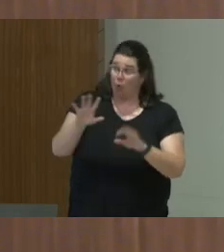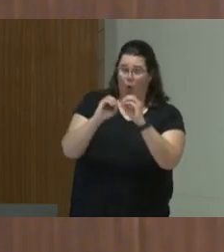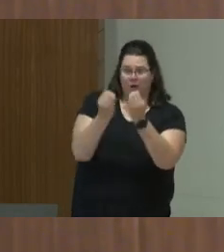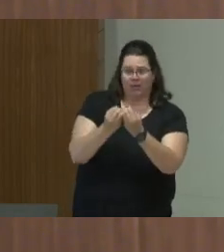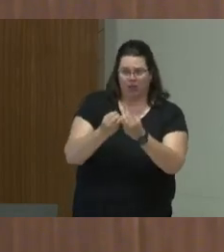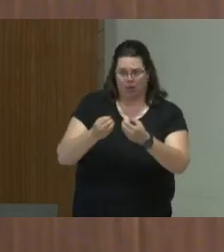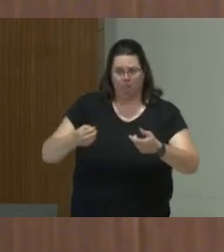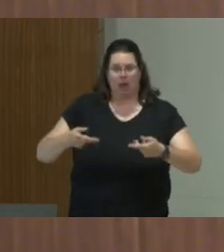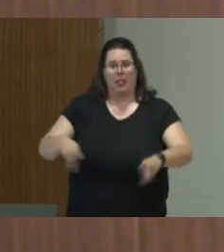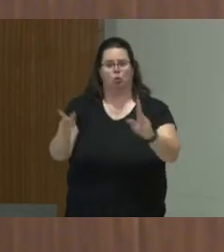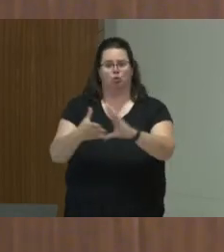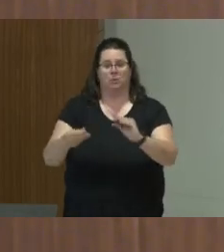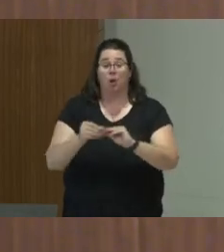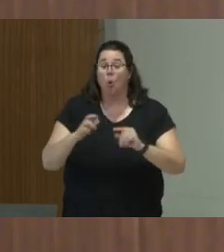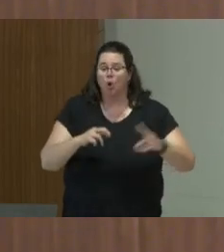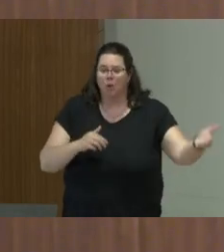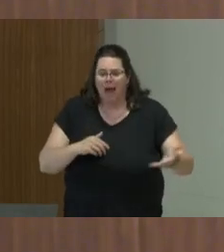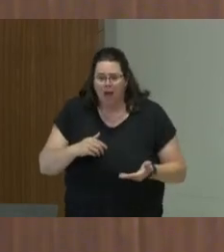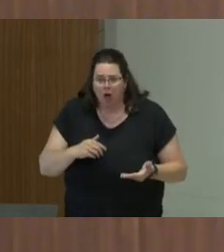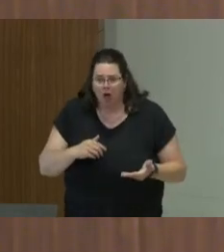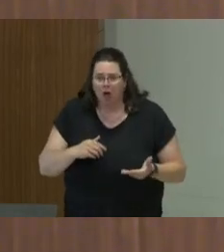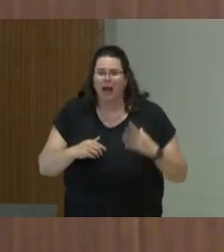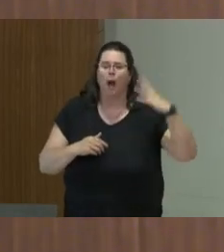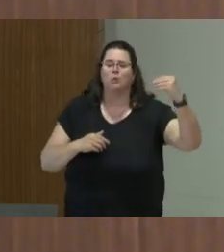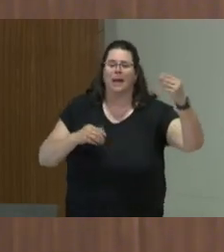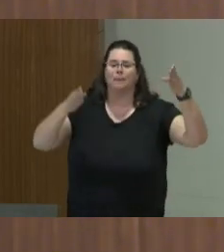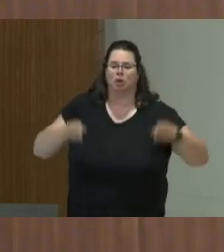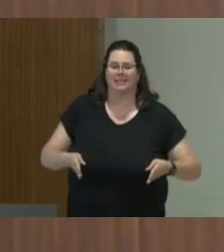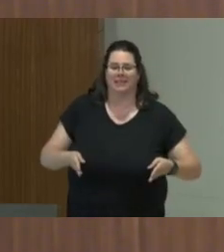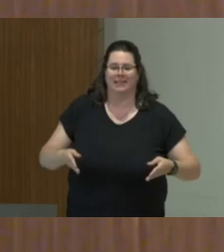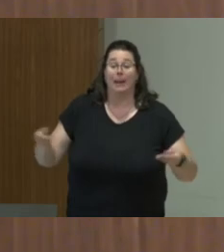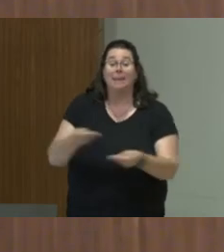or you can hire a court jester. And then it's an outsider on the inside, without interests.